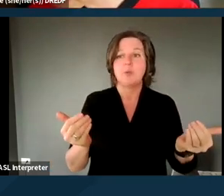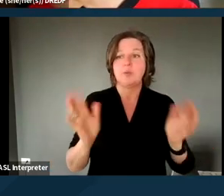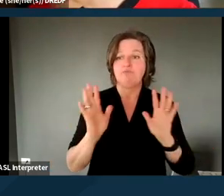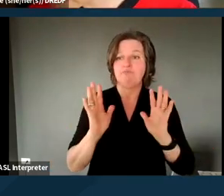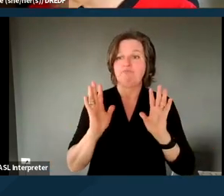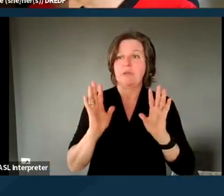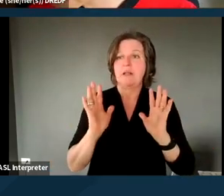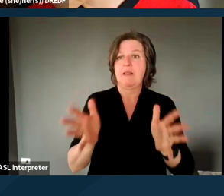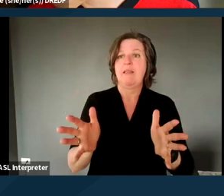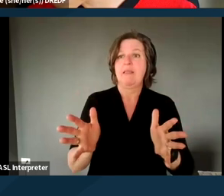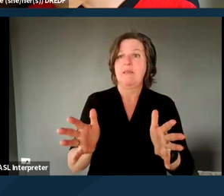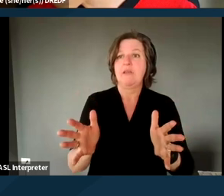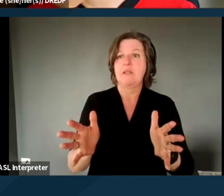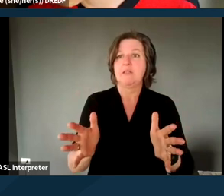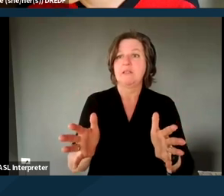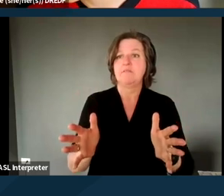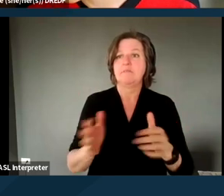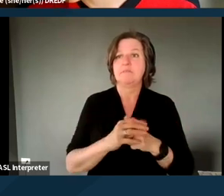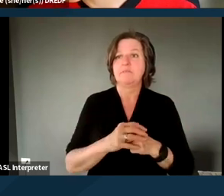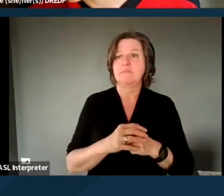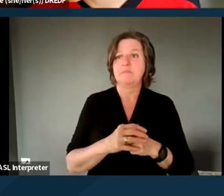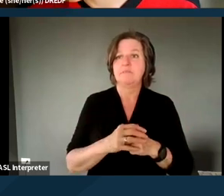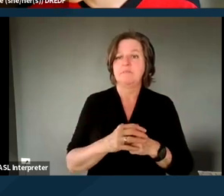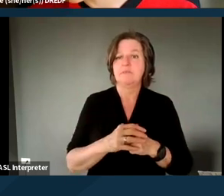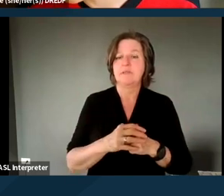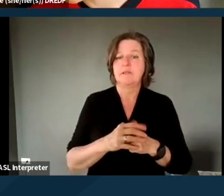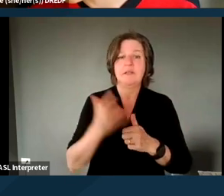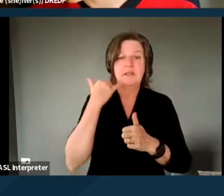if there are no further questions, and,